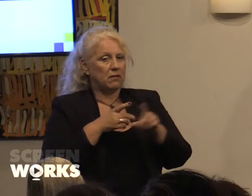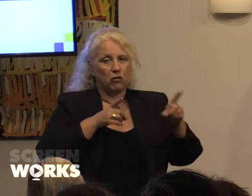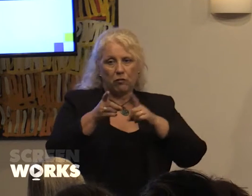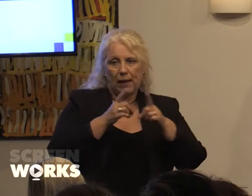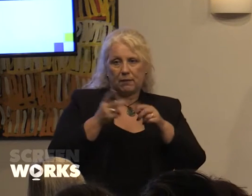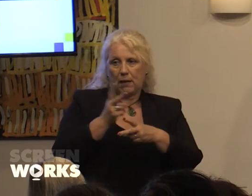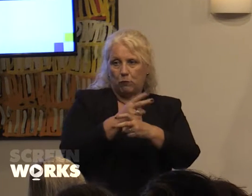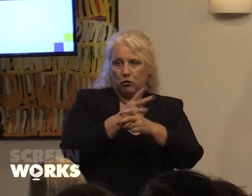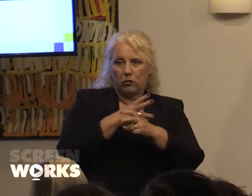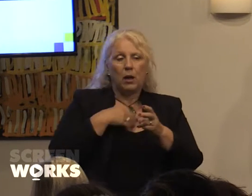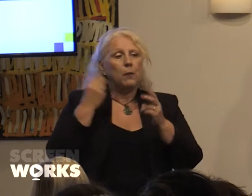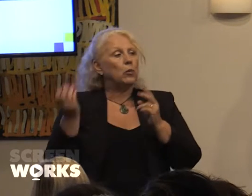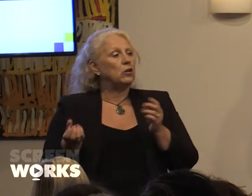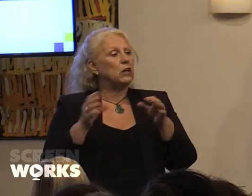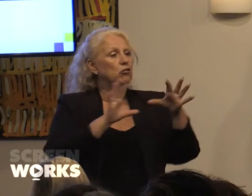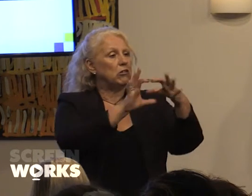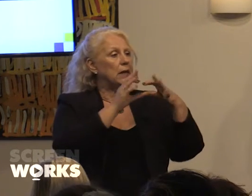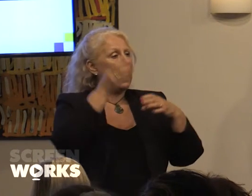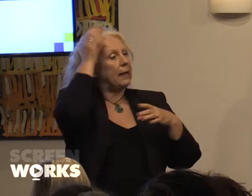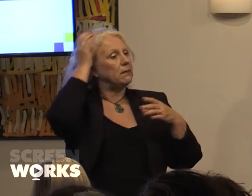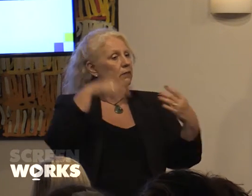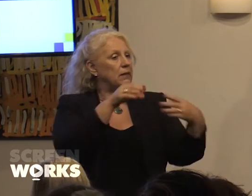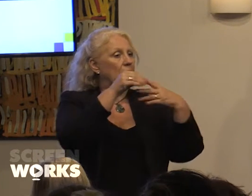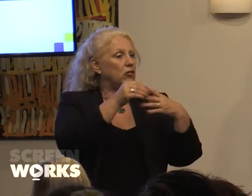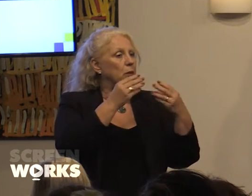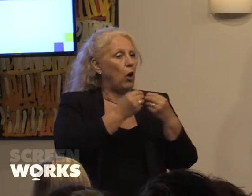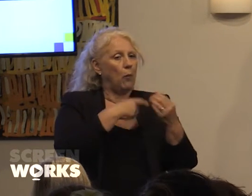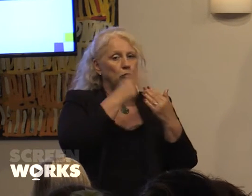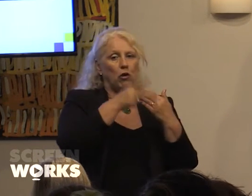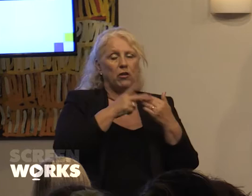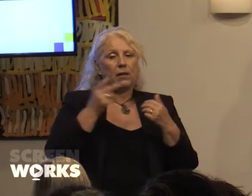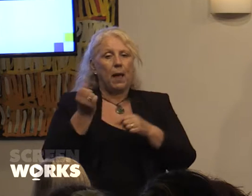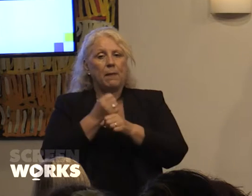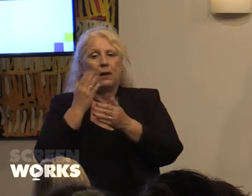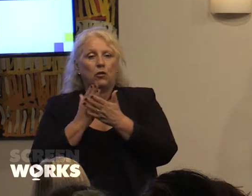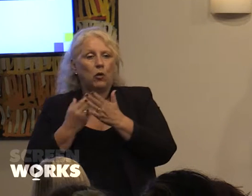attachments on projects and creating opportunities again for women in key creative roles.